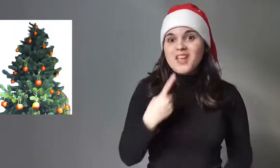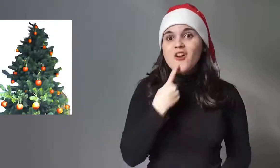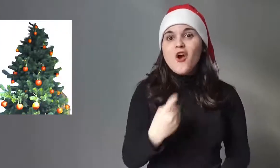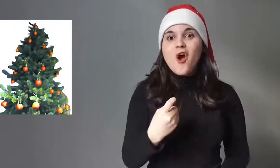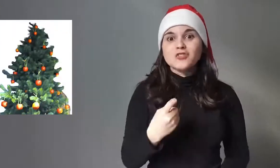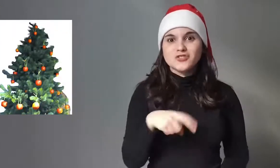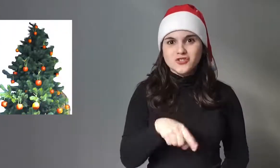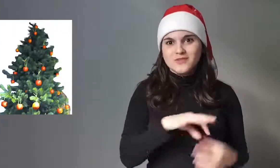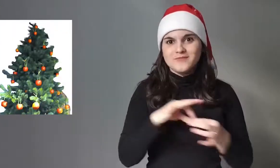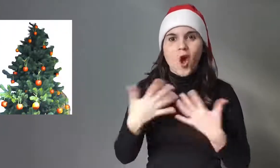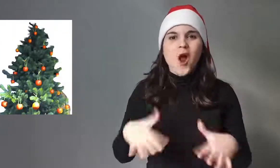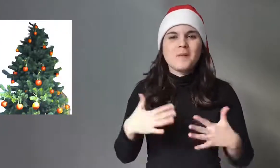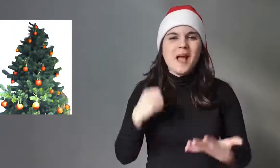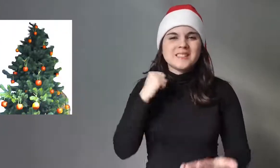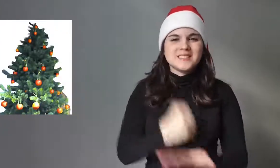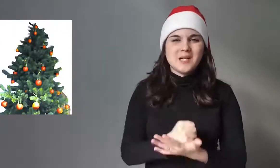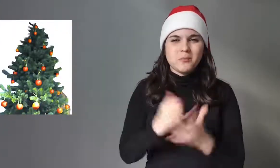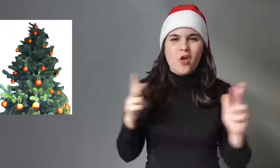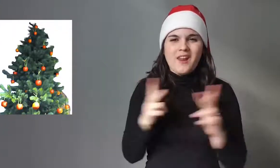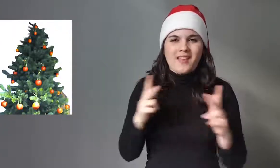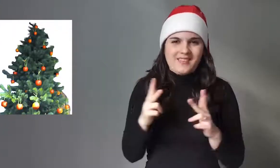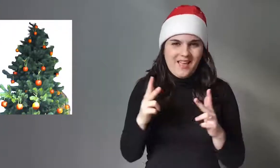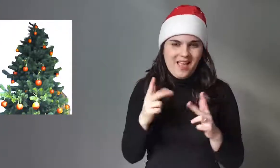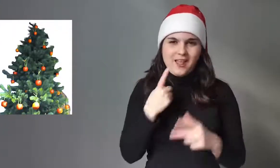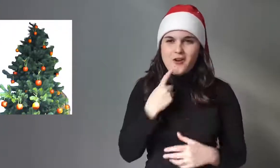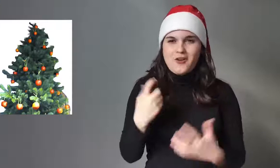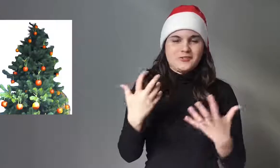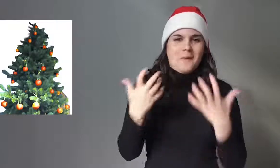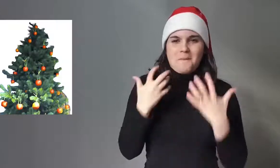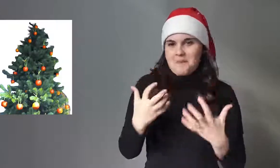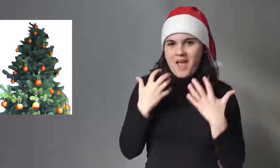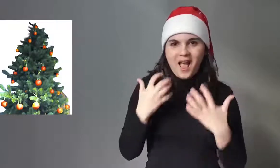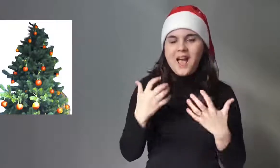Red is now the symbol of Christmas and is very eye-catching,